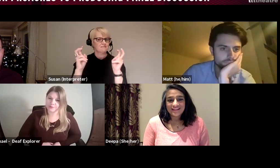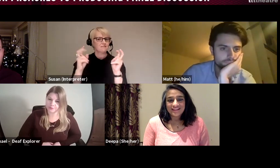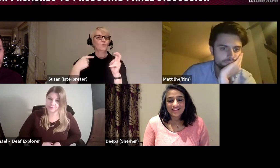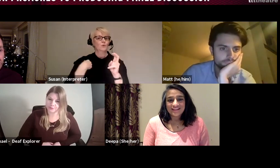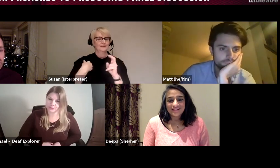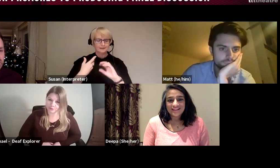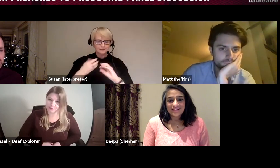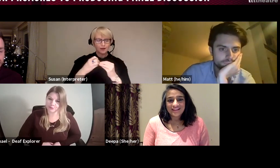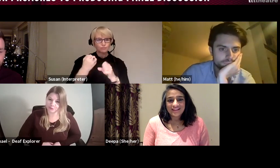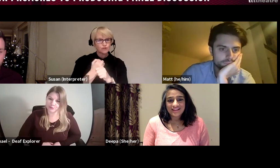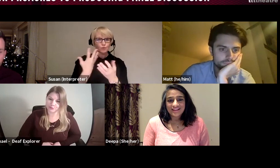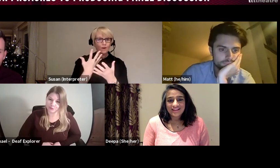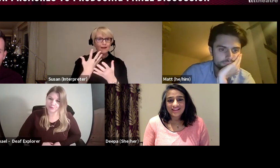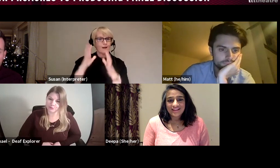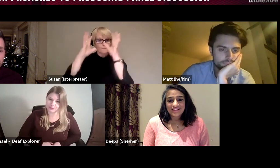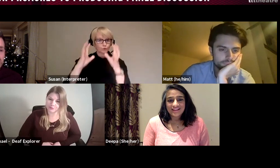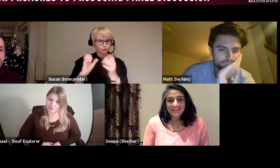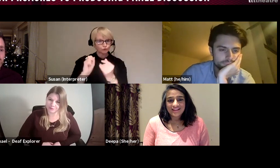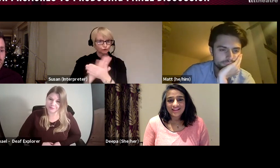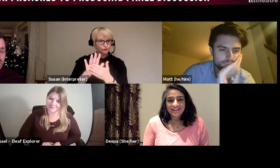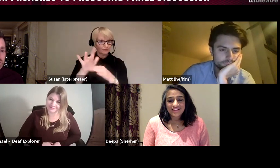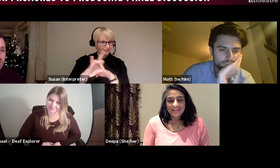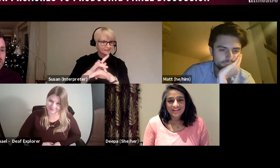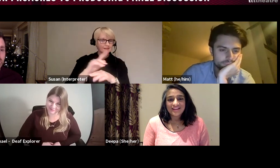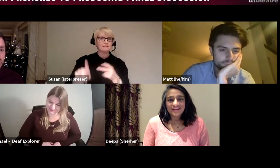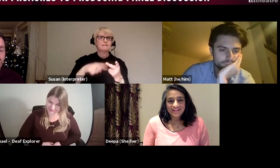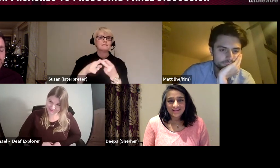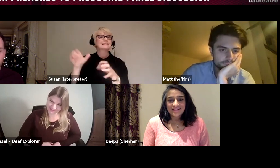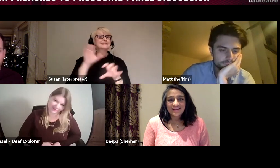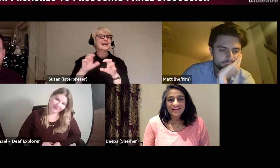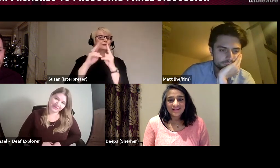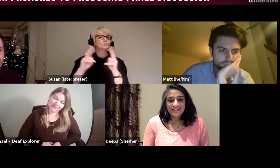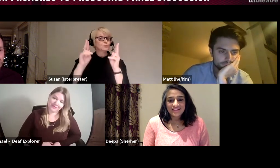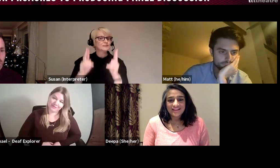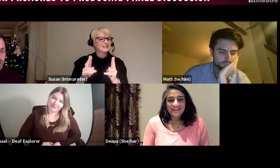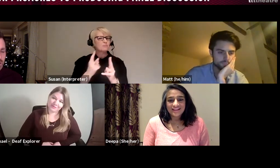the Bush Theatre, a couple of festivals for the Science Museum, we returned to the Barbican,